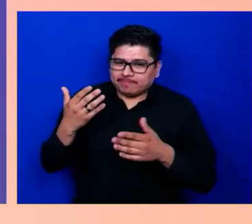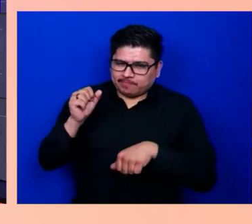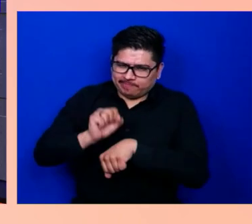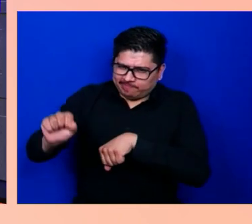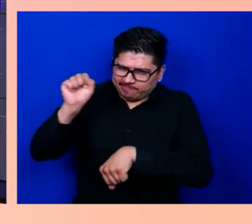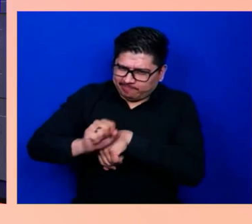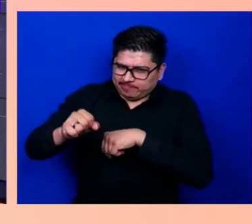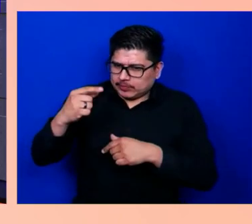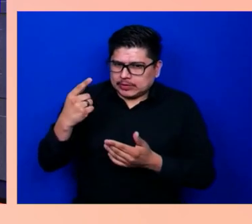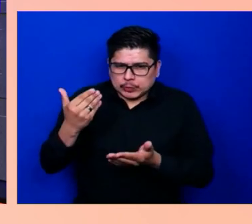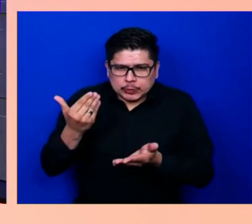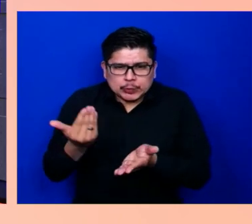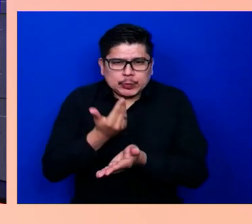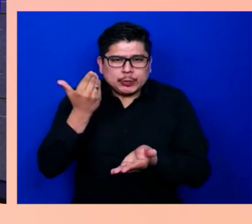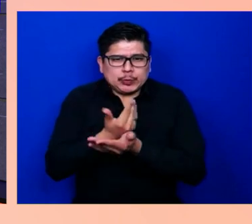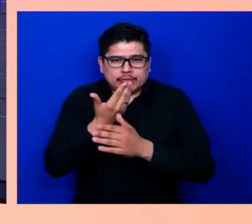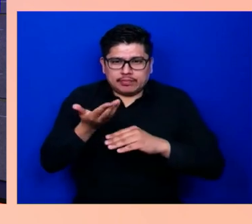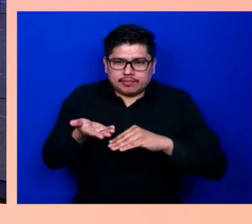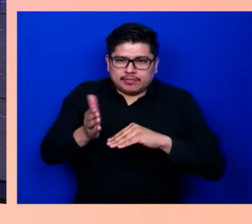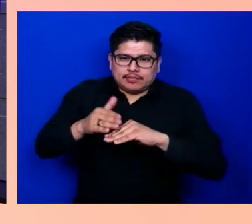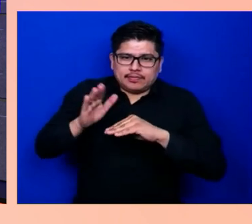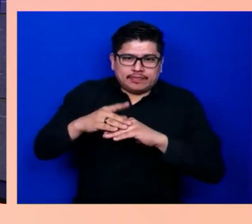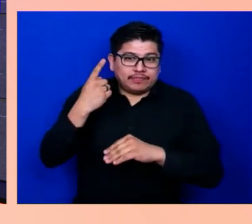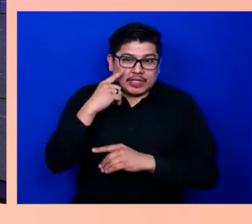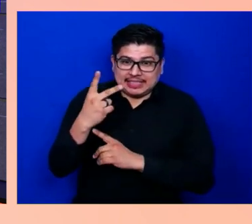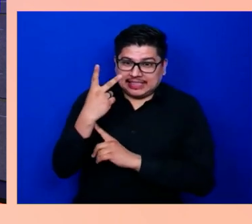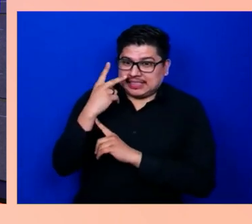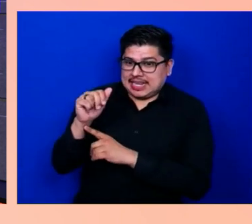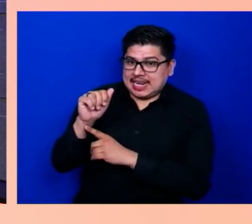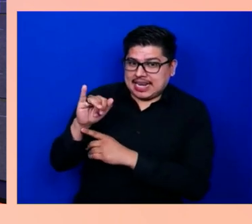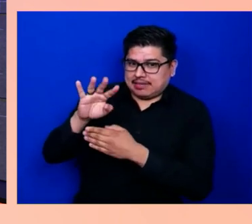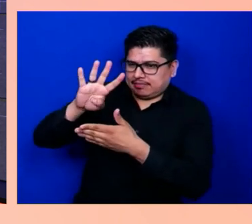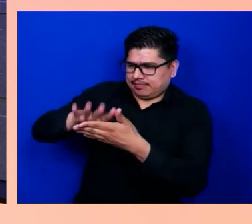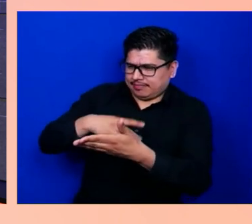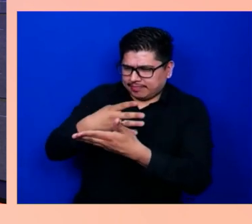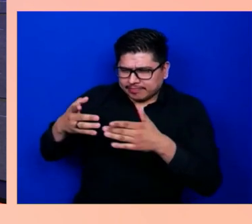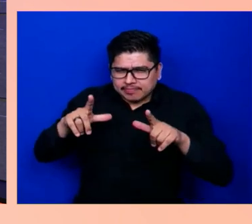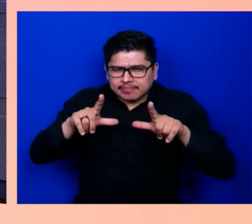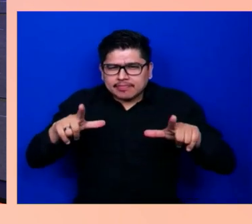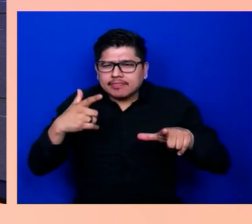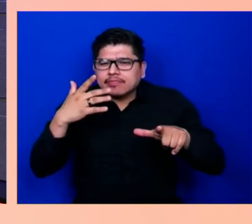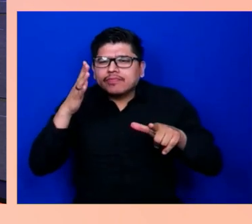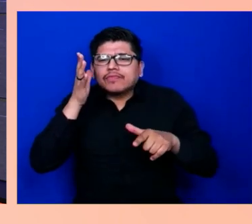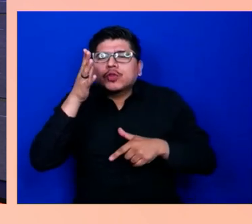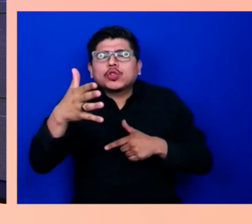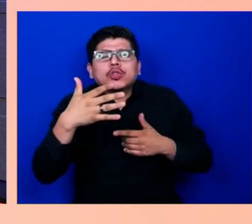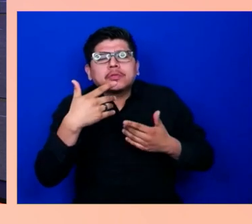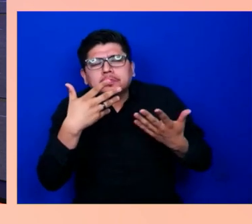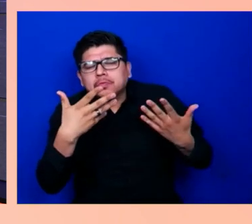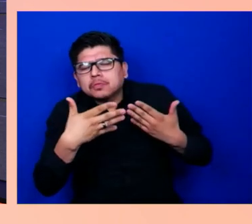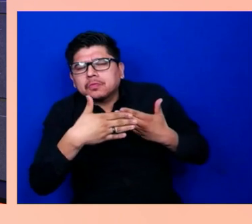charting the roadmap and the future. What do you want to share? What's coming up? Come on, you've got to dish little bit. Oh my goodness,